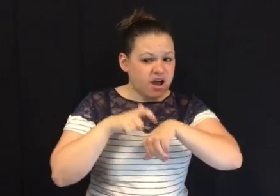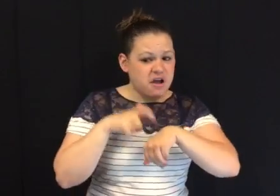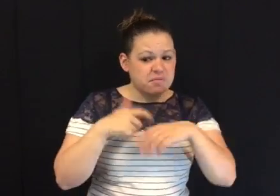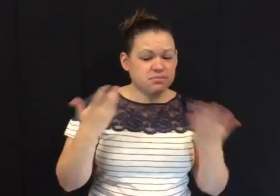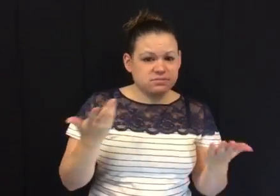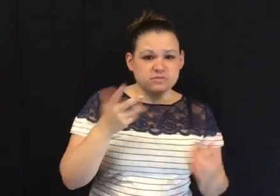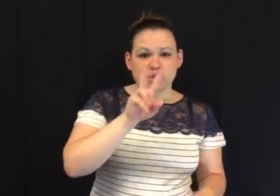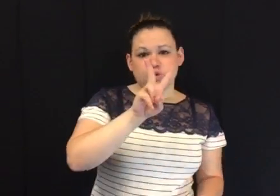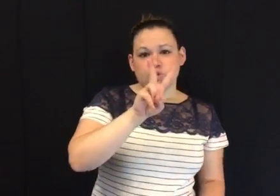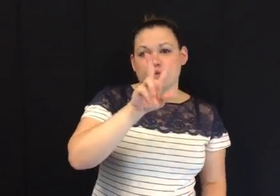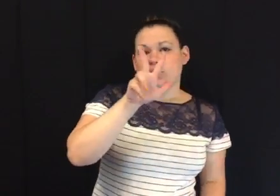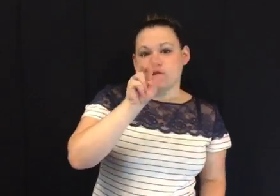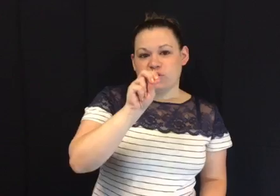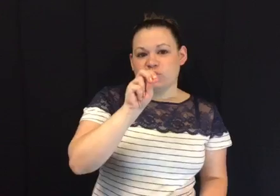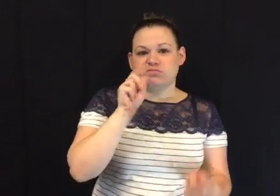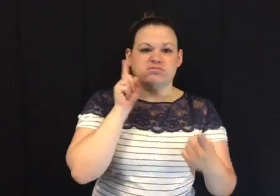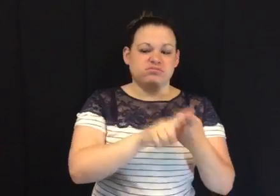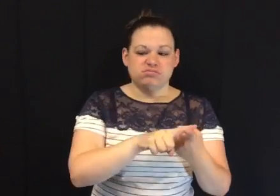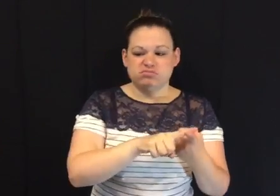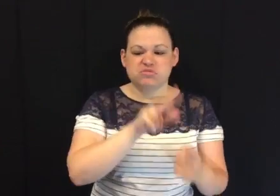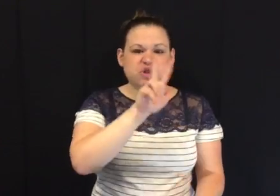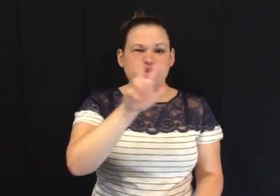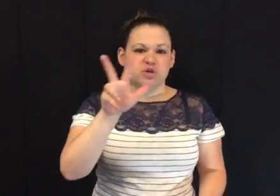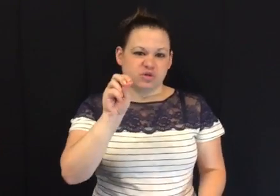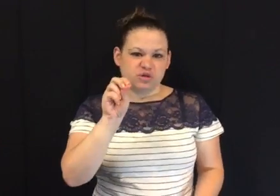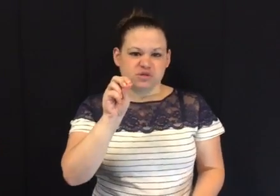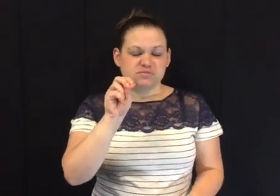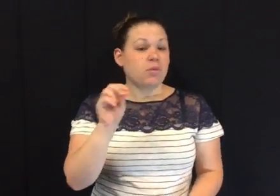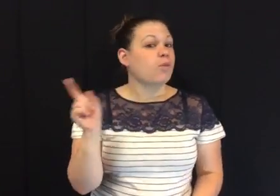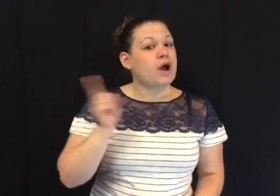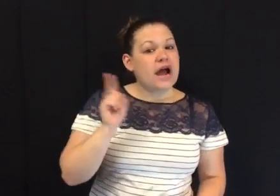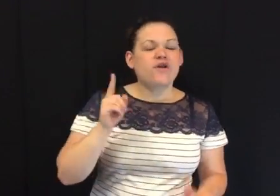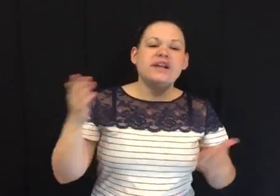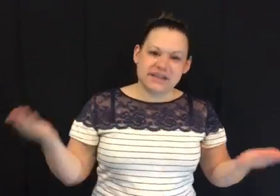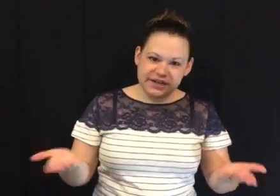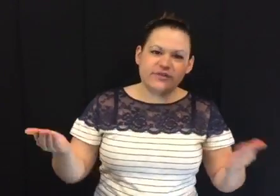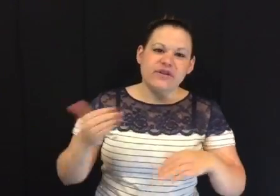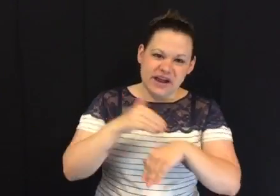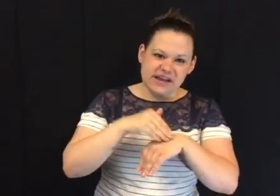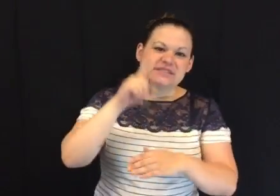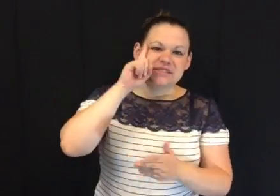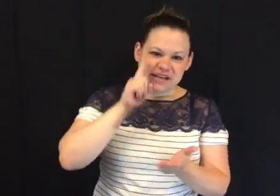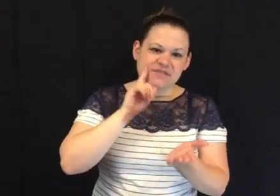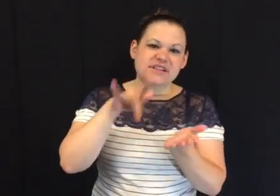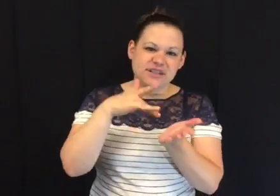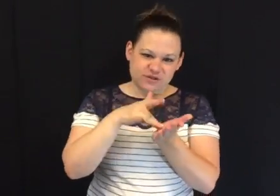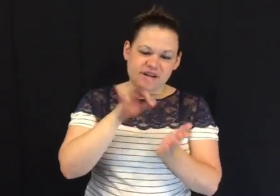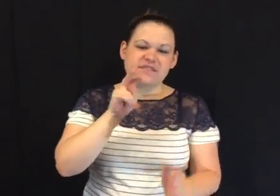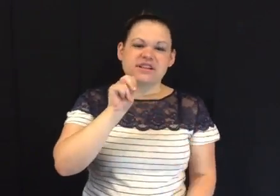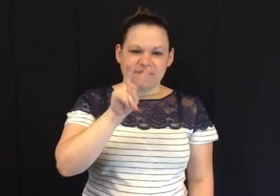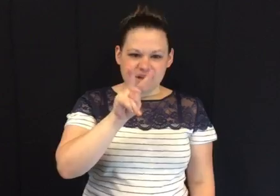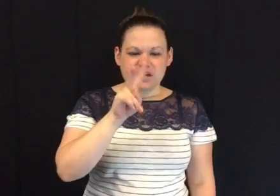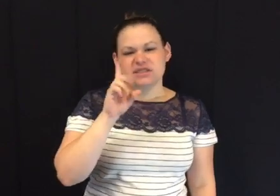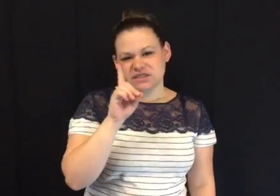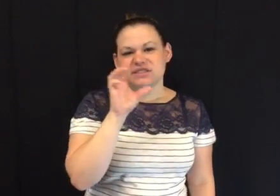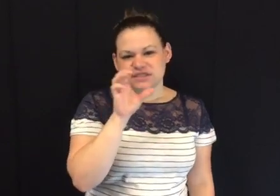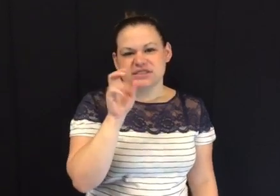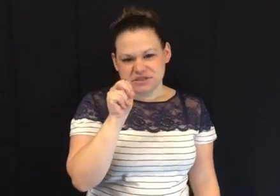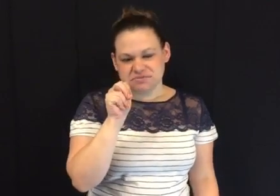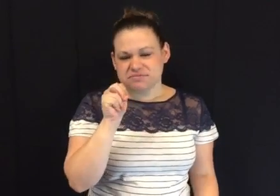from 2:30pm-3:30pm here at Deaf Centers of Nevada